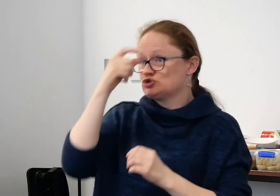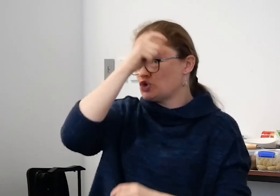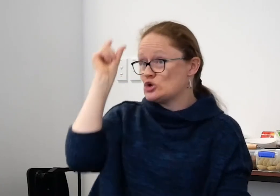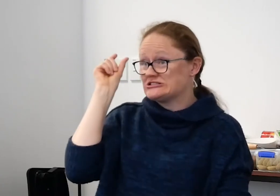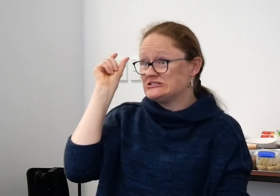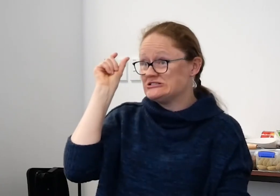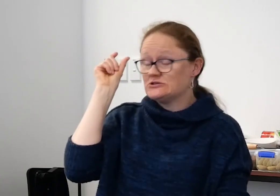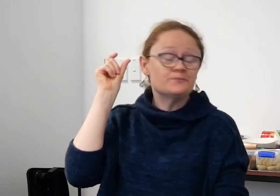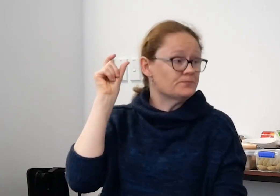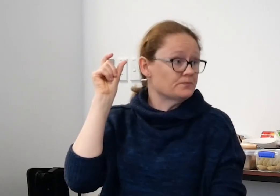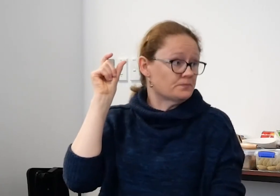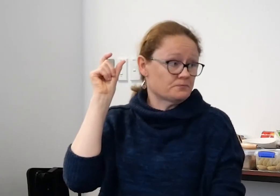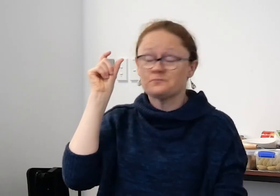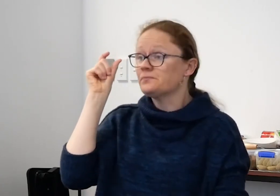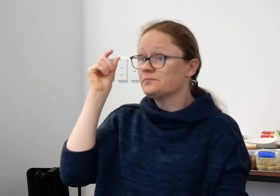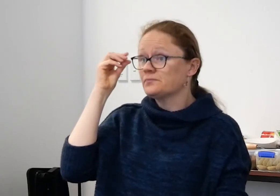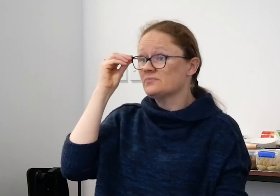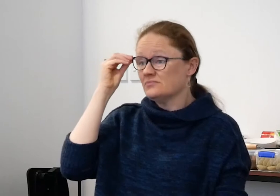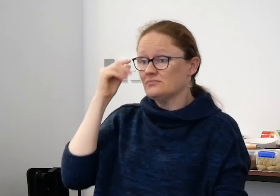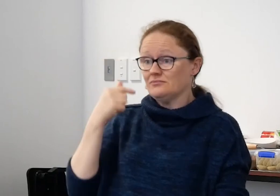of nursing.